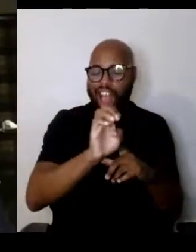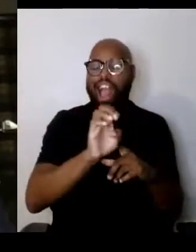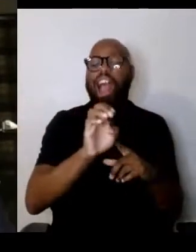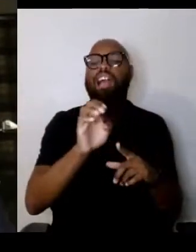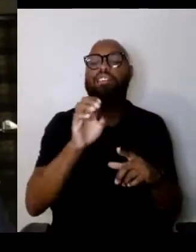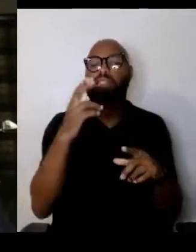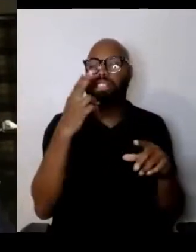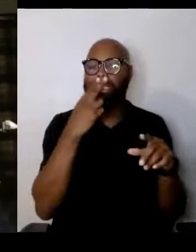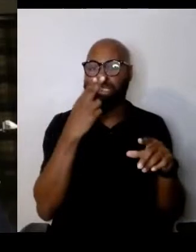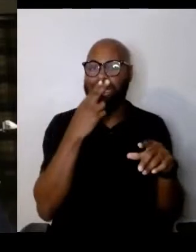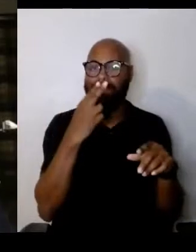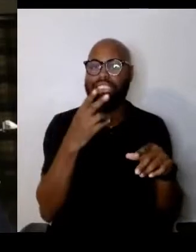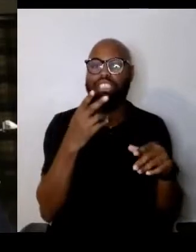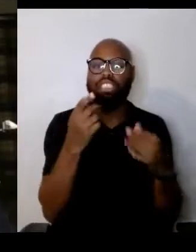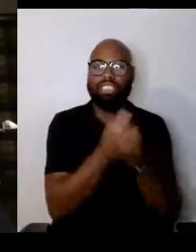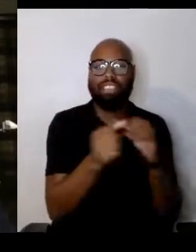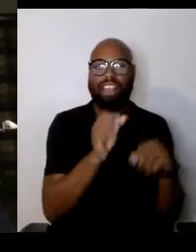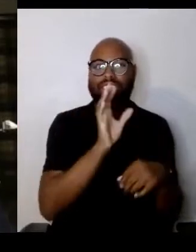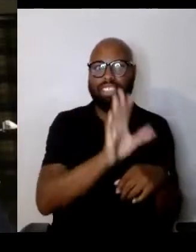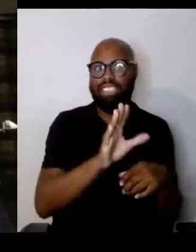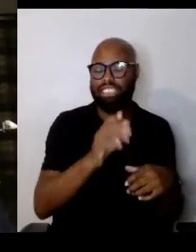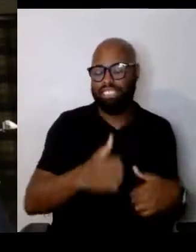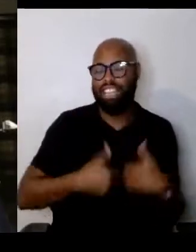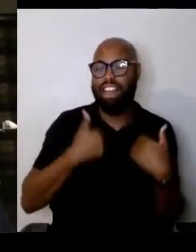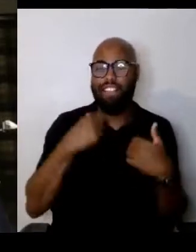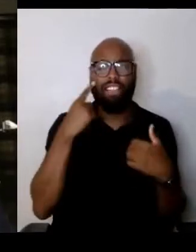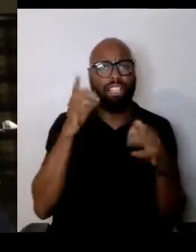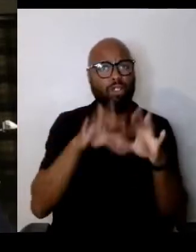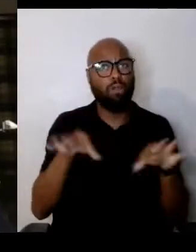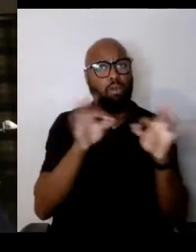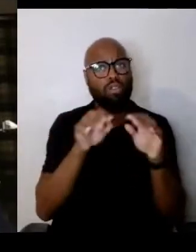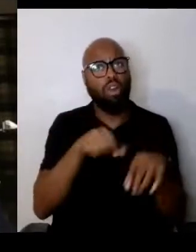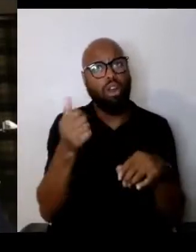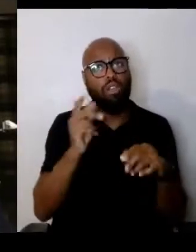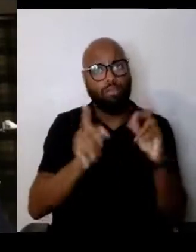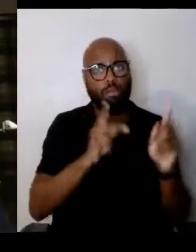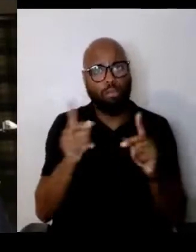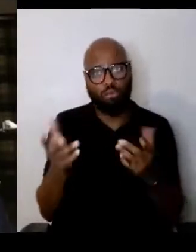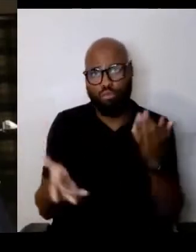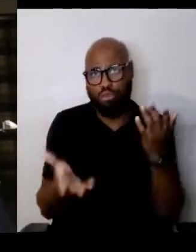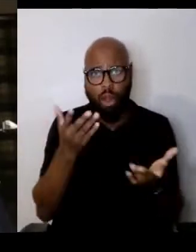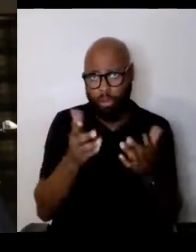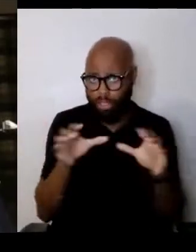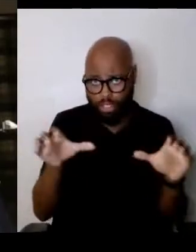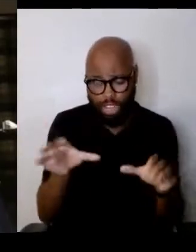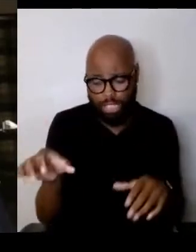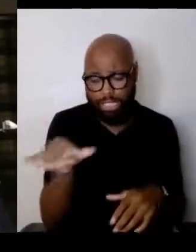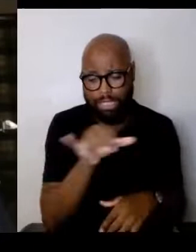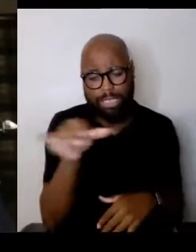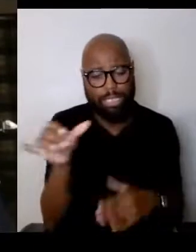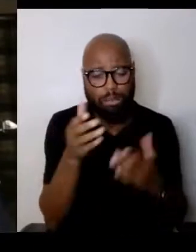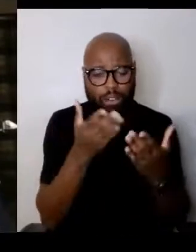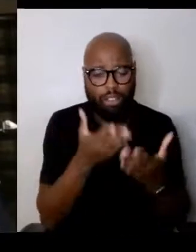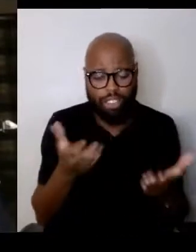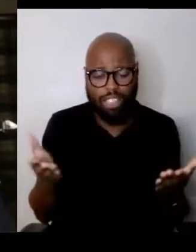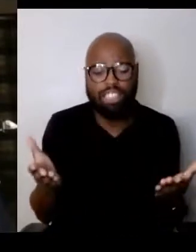to other people I'm sure have done similar things. So maybe go back to the question,